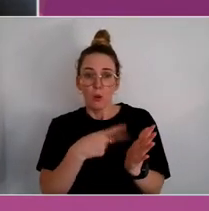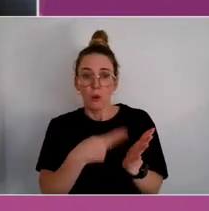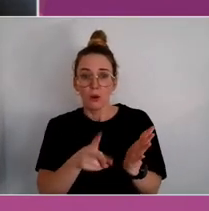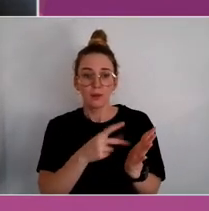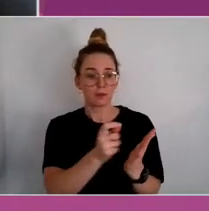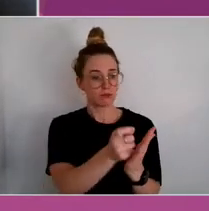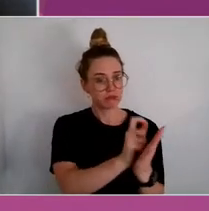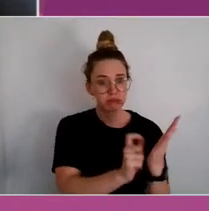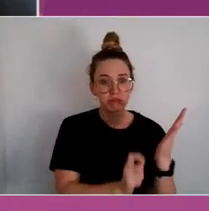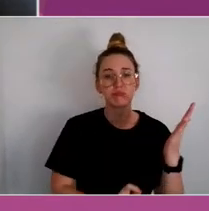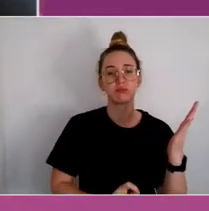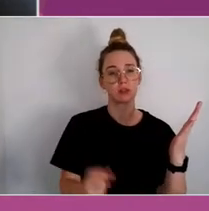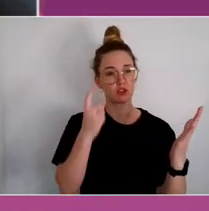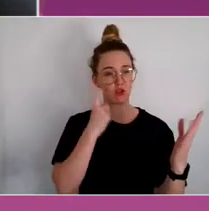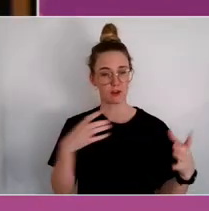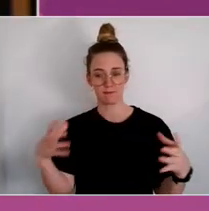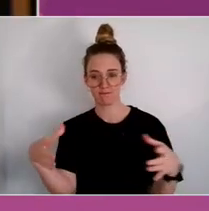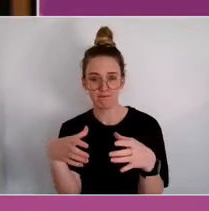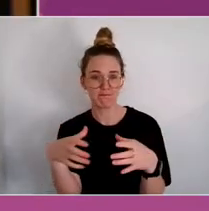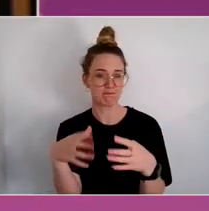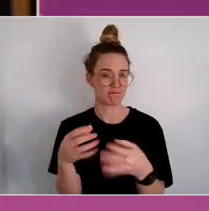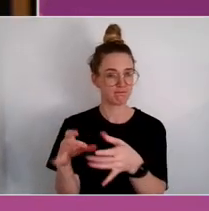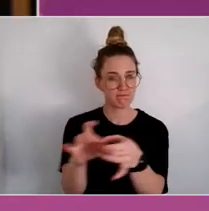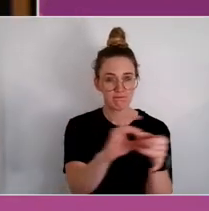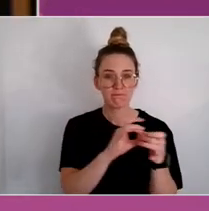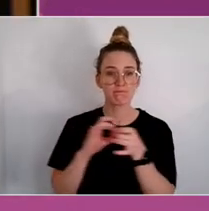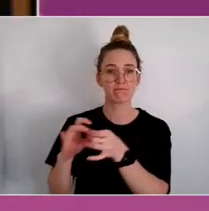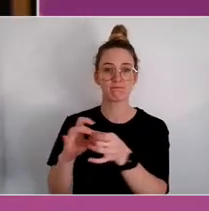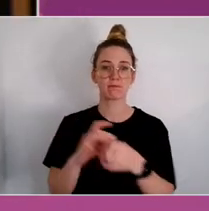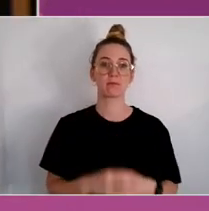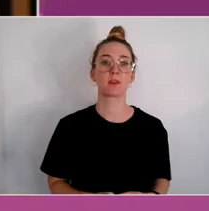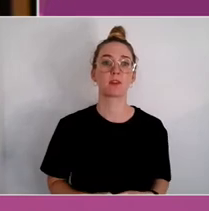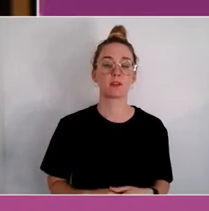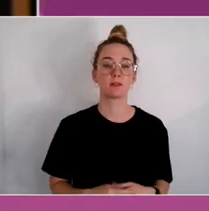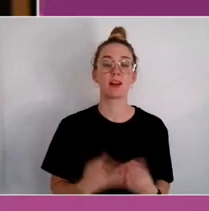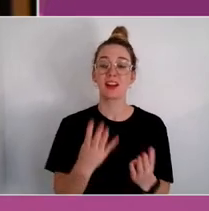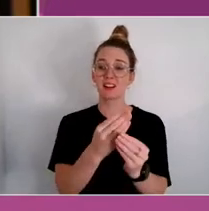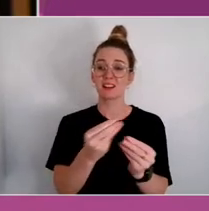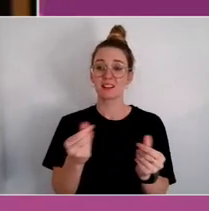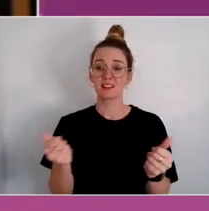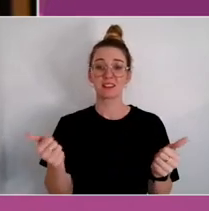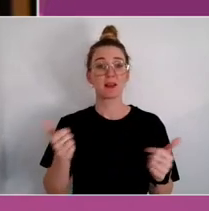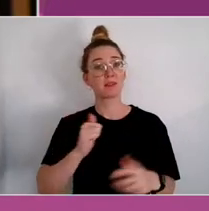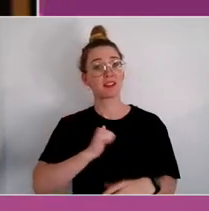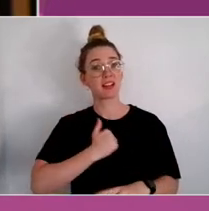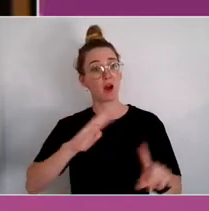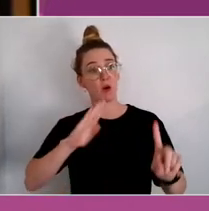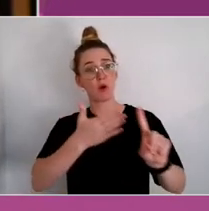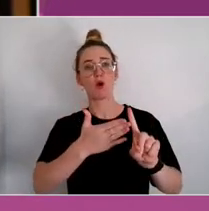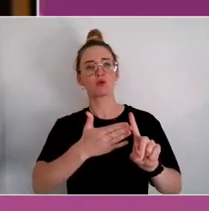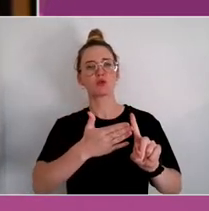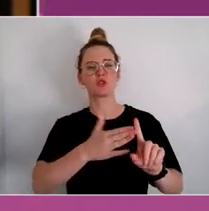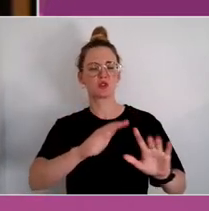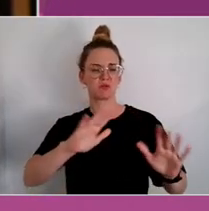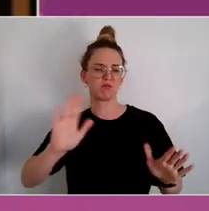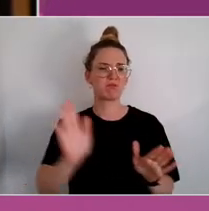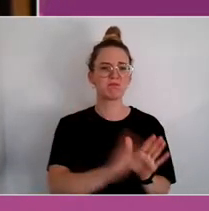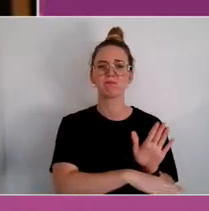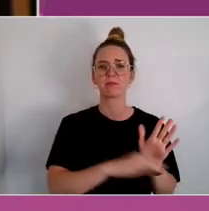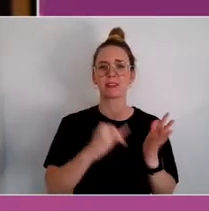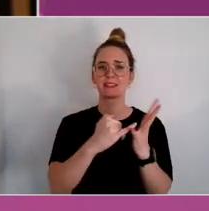And really, something that's core to SANE and our goal of ending discrimination within